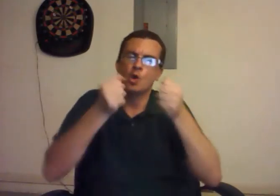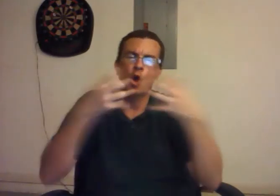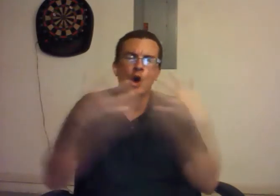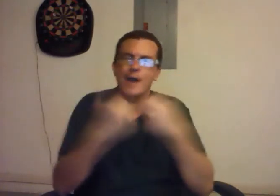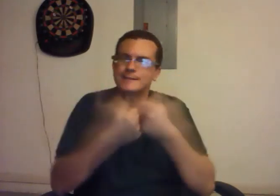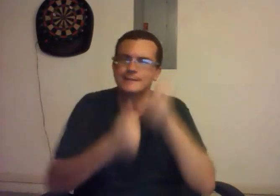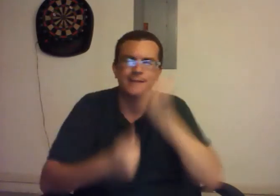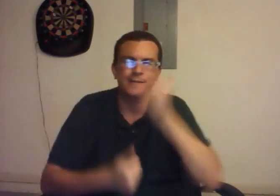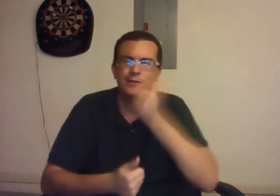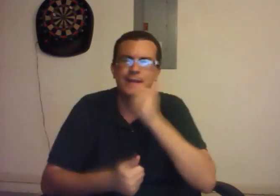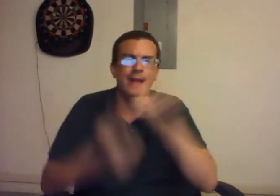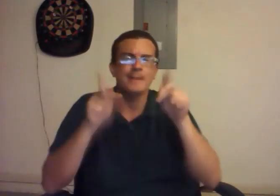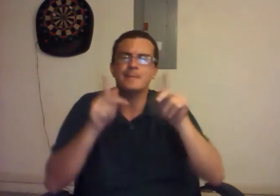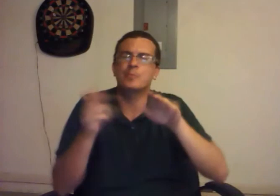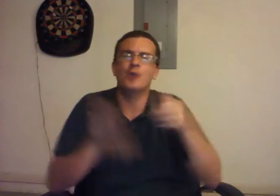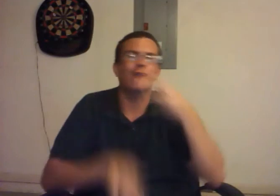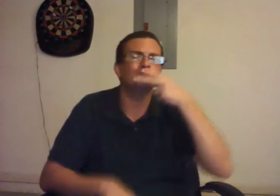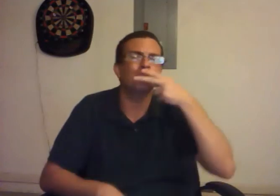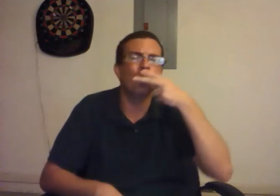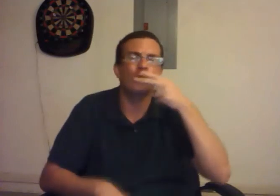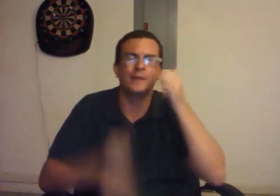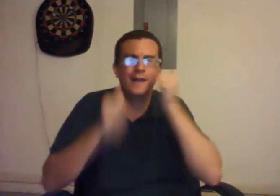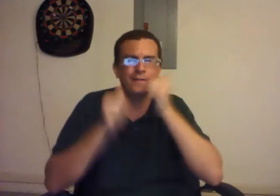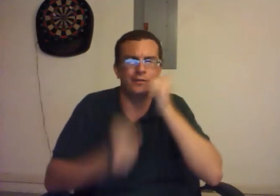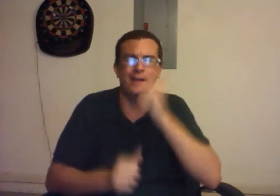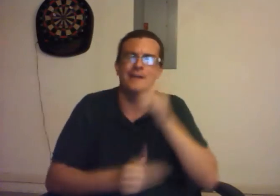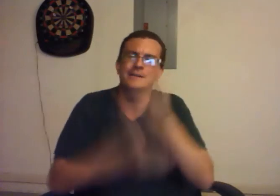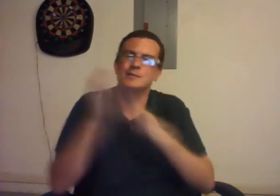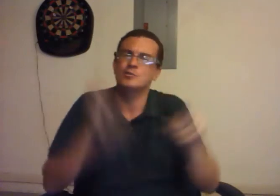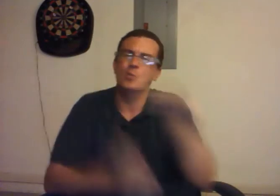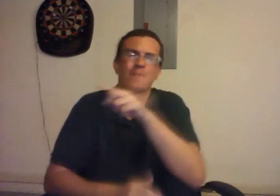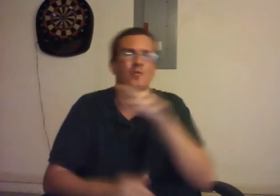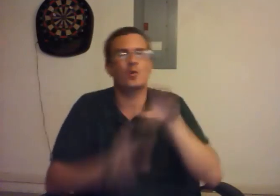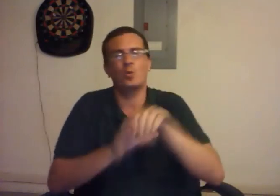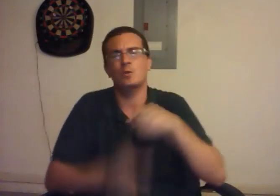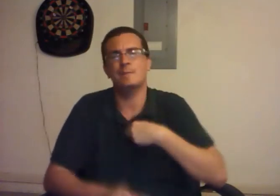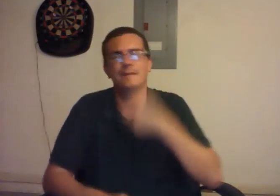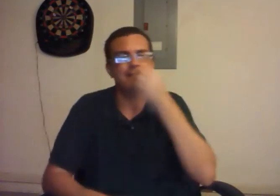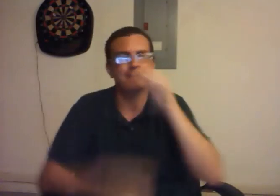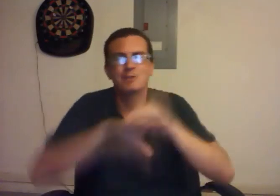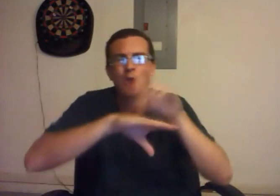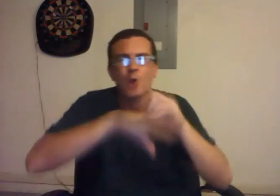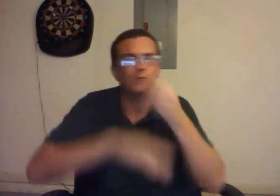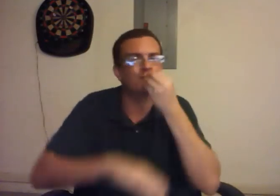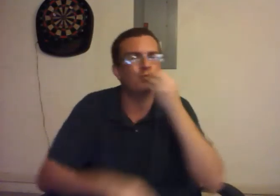Car accidents happen daily. People die from smoking daily. Some of you, including me, eat at McDonalds that we're not supposed to,